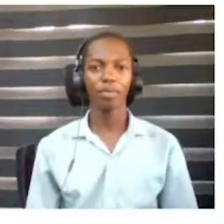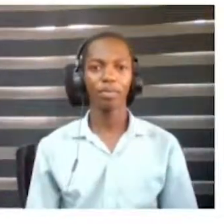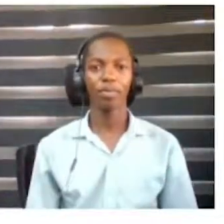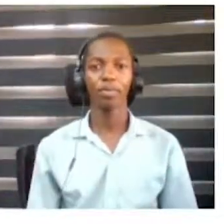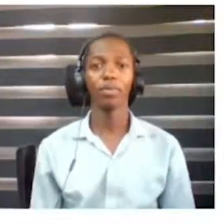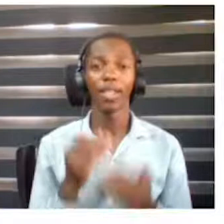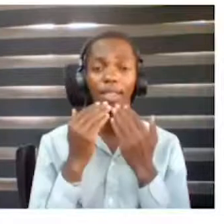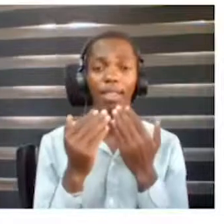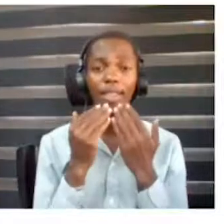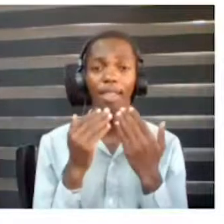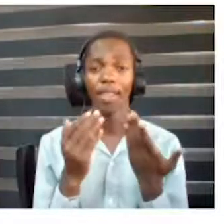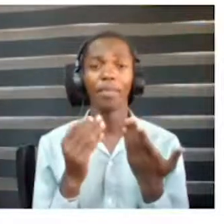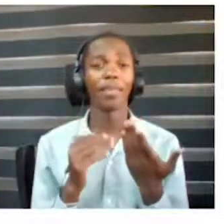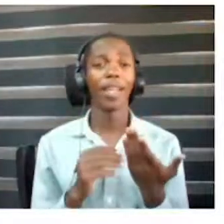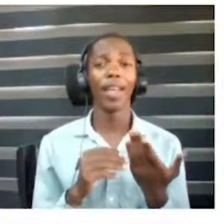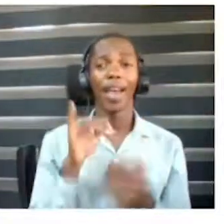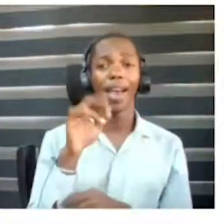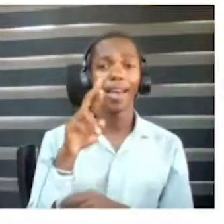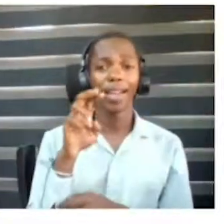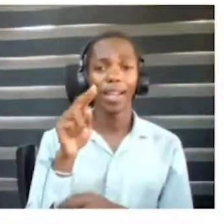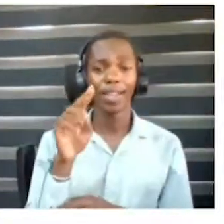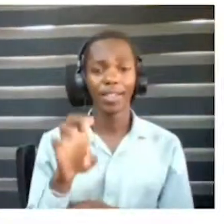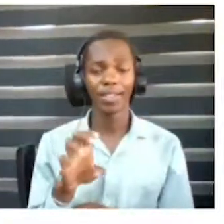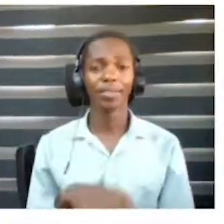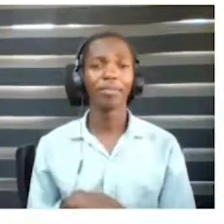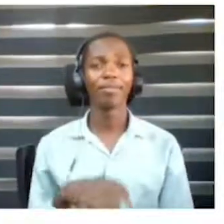Thank you very much.